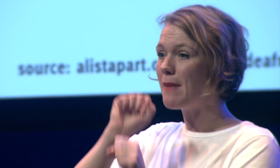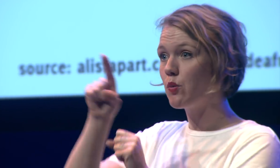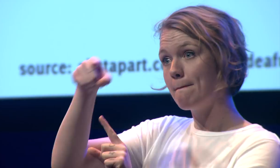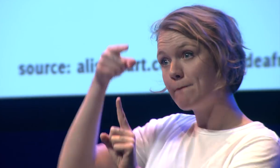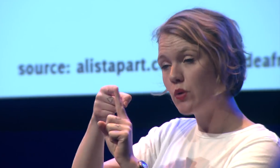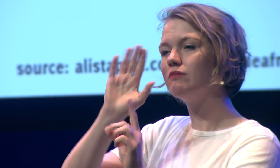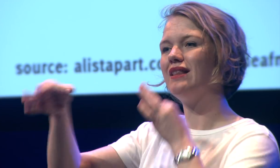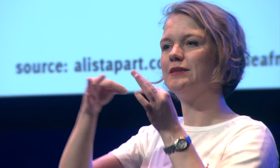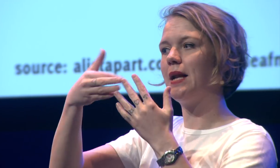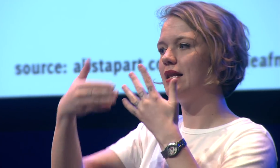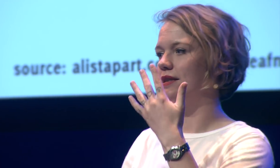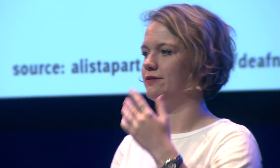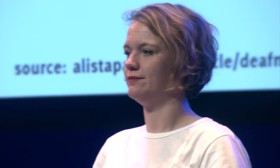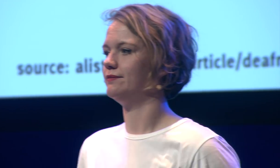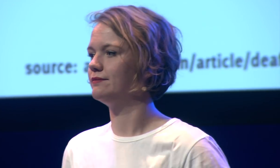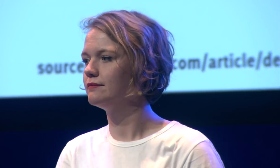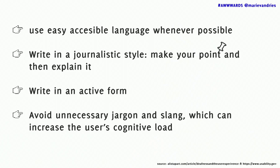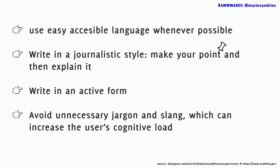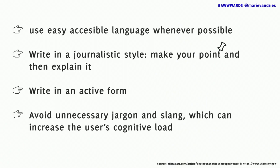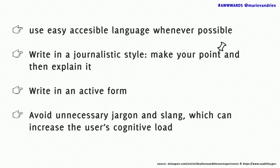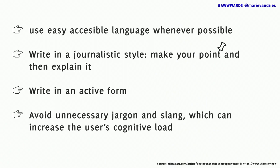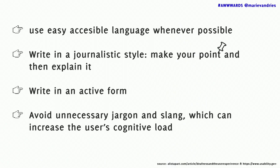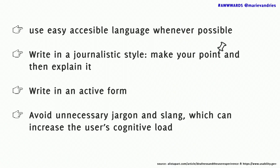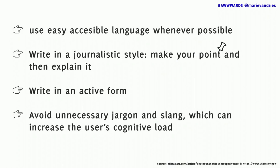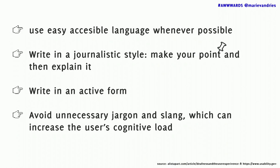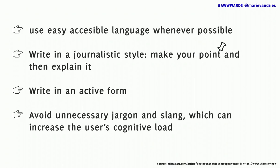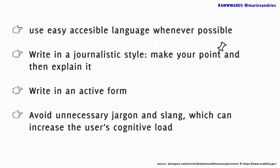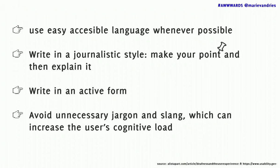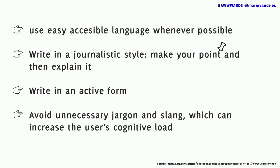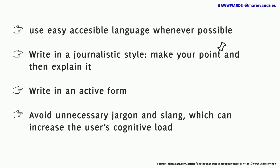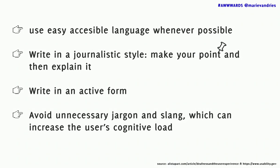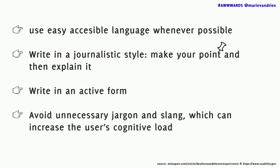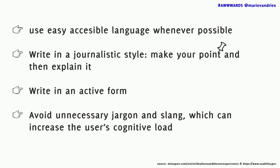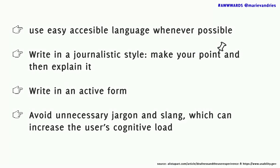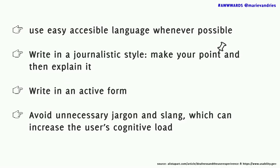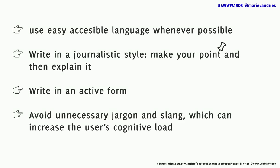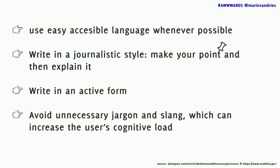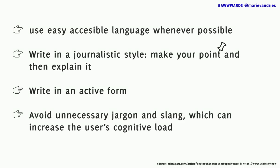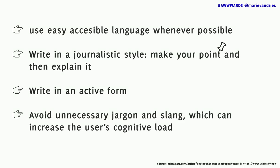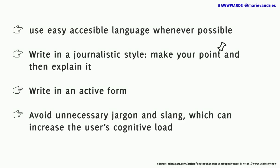make your point and then explain it right in an active form avoid